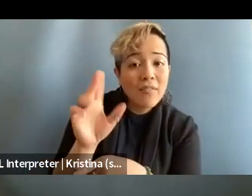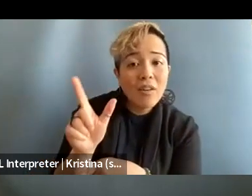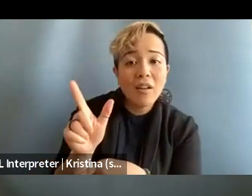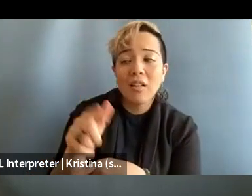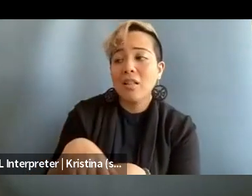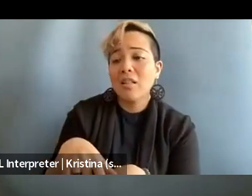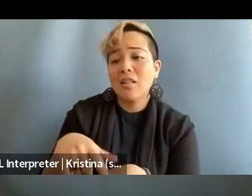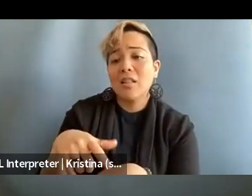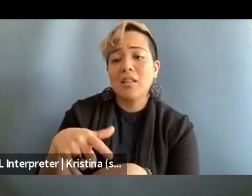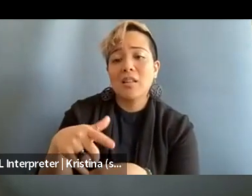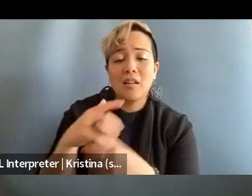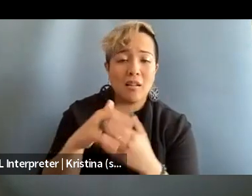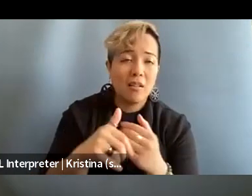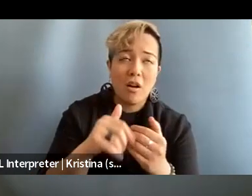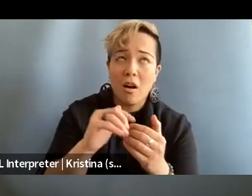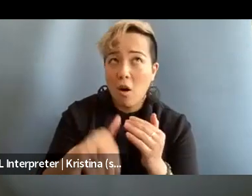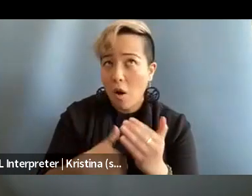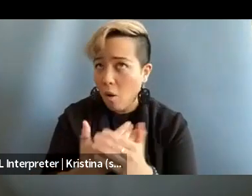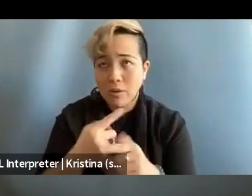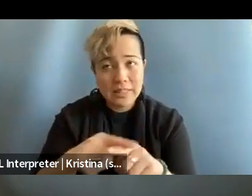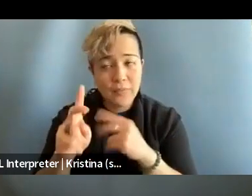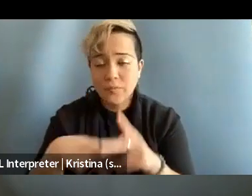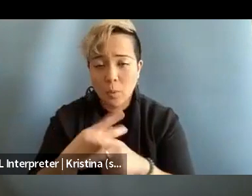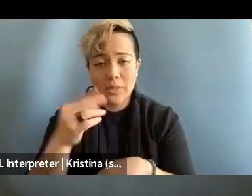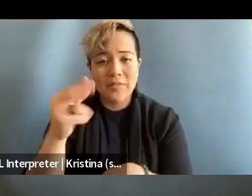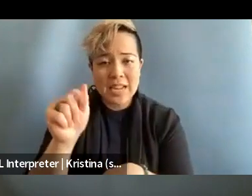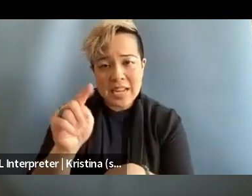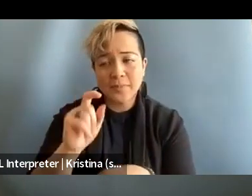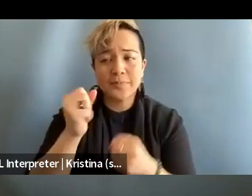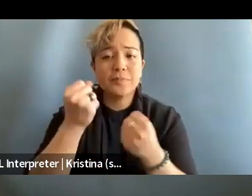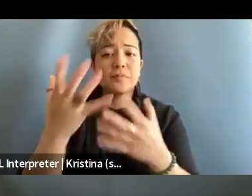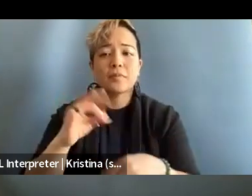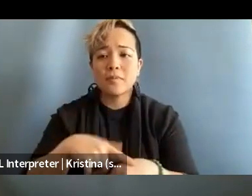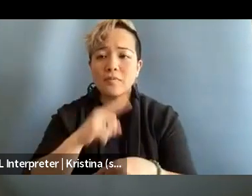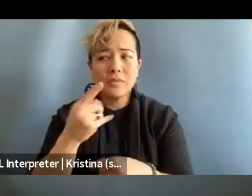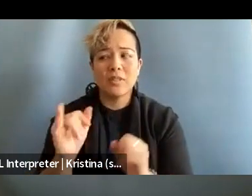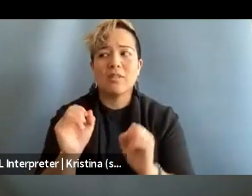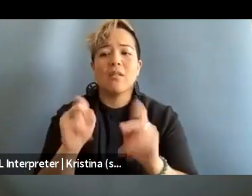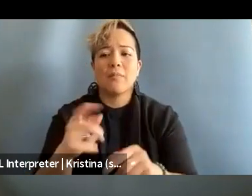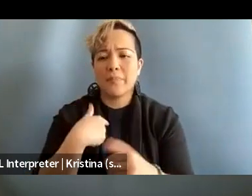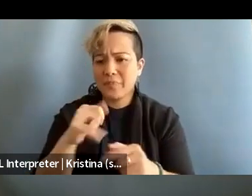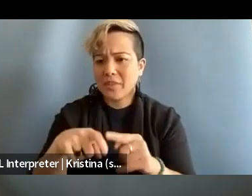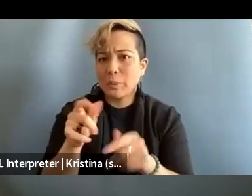whole swarms of hate, a lot of the times it's just like, okay, like, but I still have to keep using it,